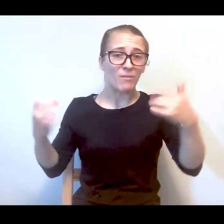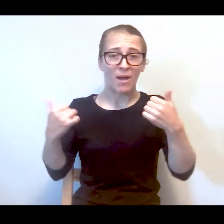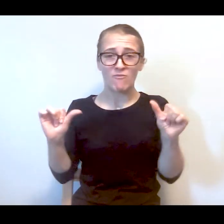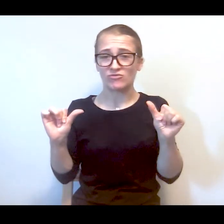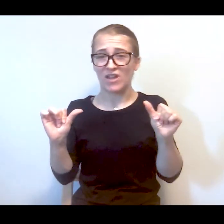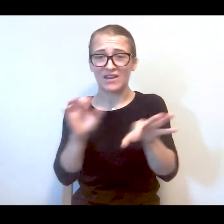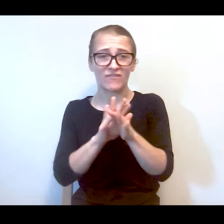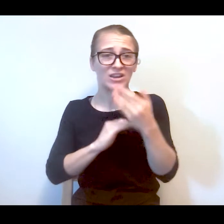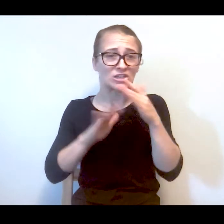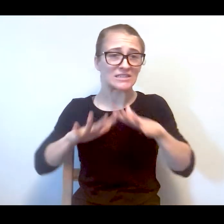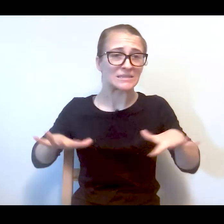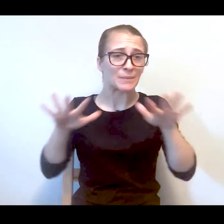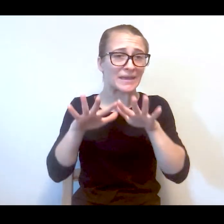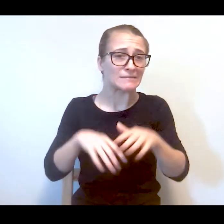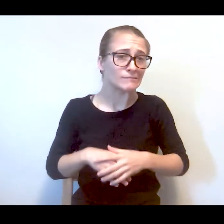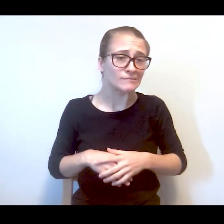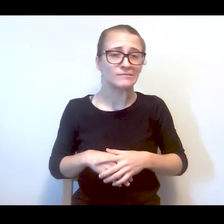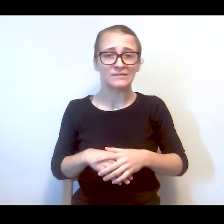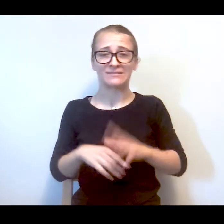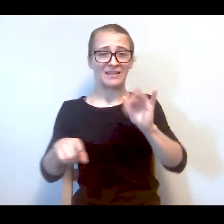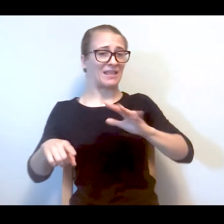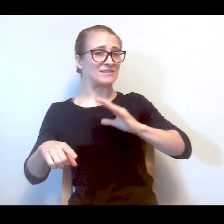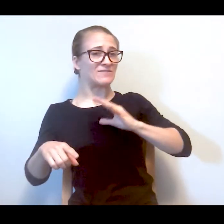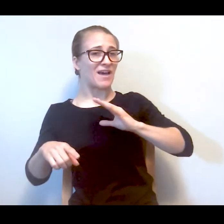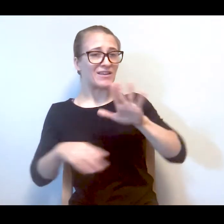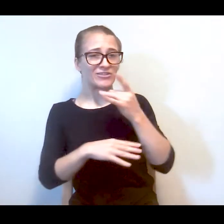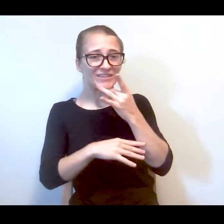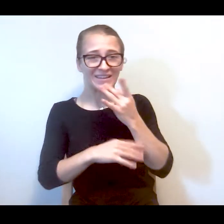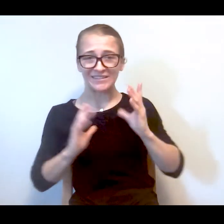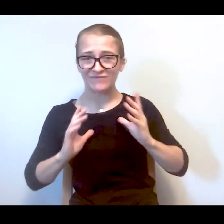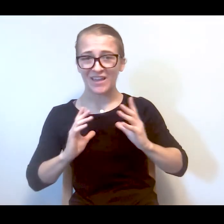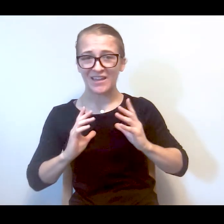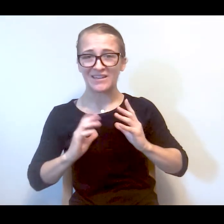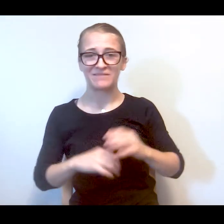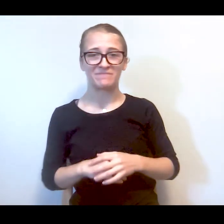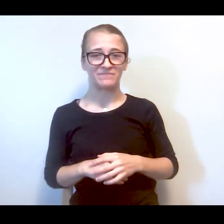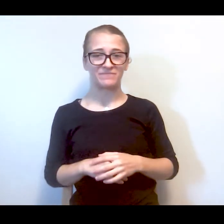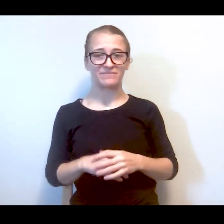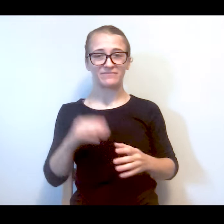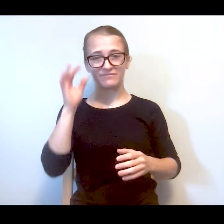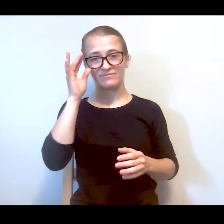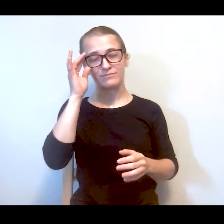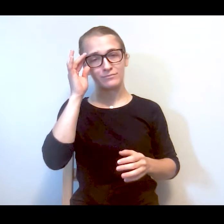I did? The lighting here is horrible. I'm trying to get in a good space. You're lighting looks fine. That's